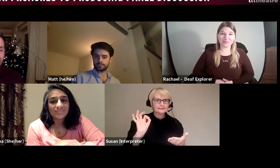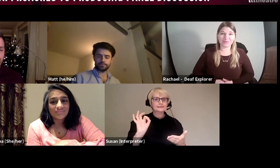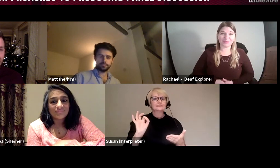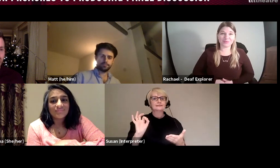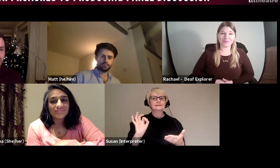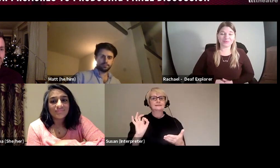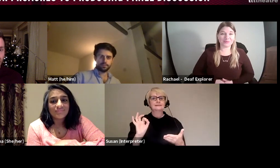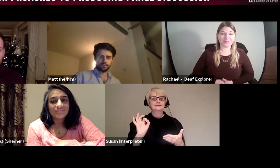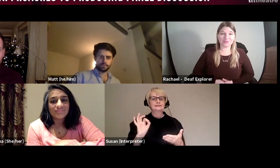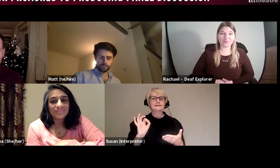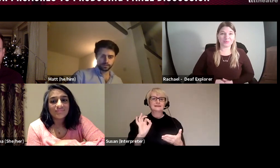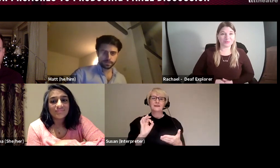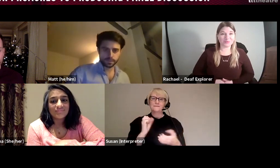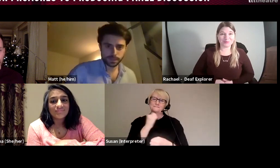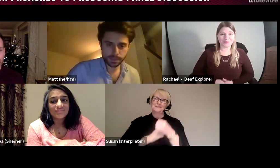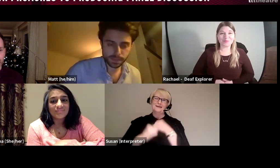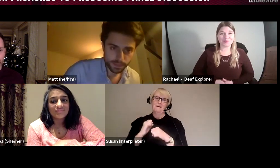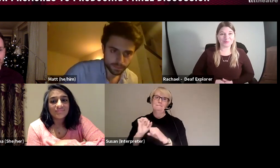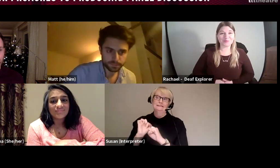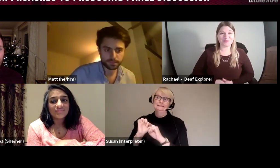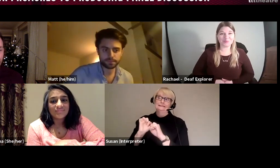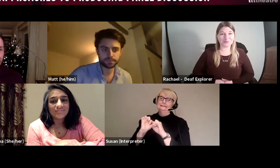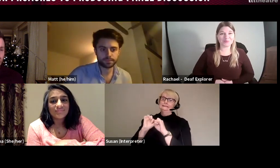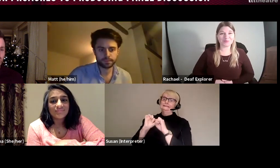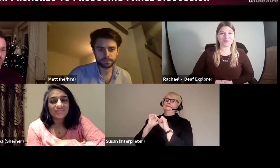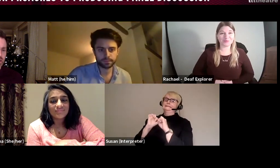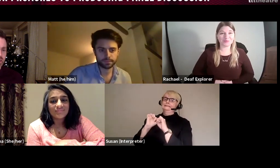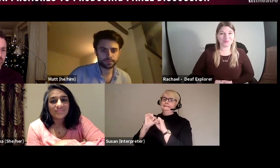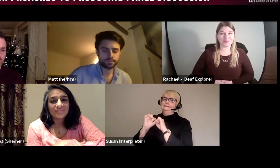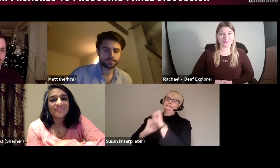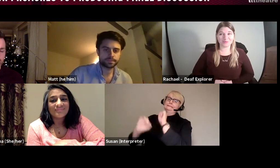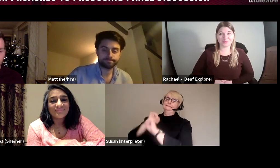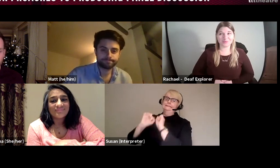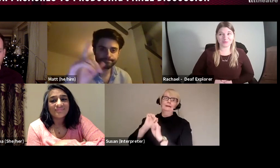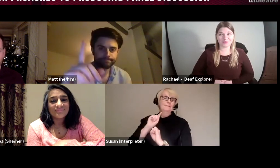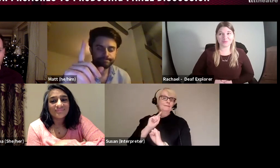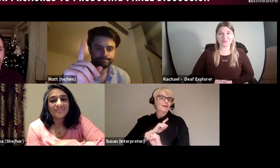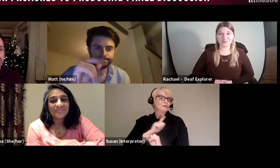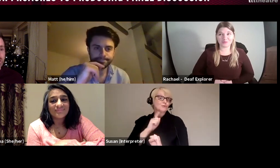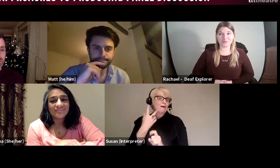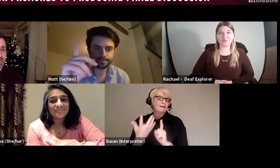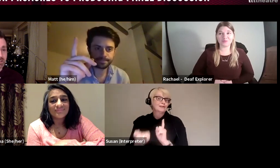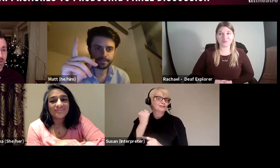often back you into a corner when you're not able to achieve what creative teams want to deliver.